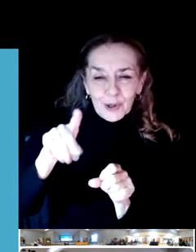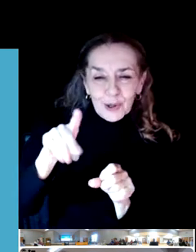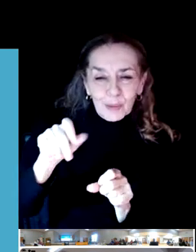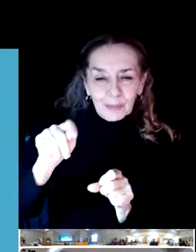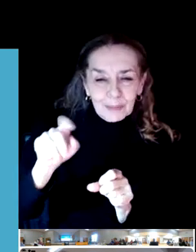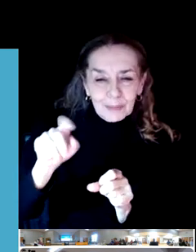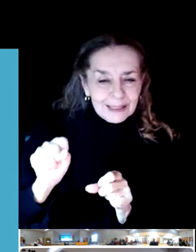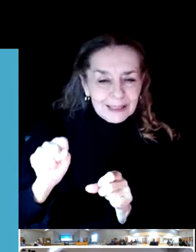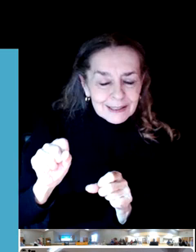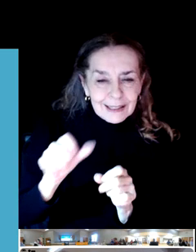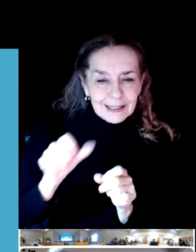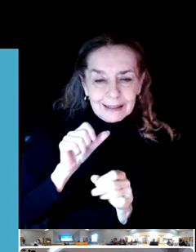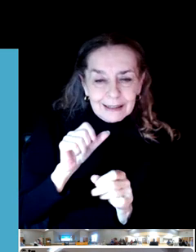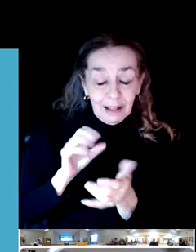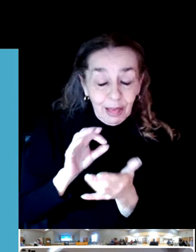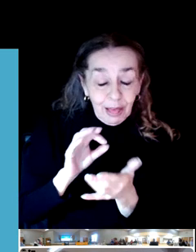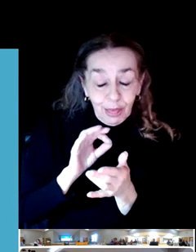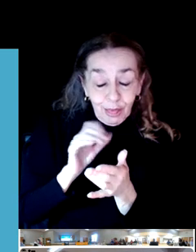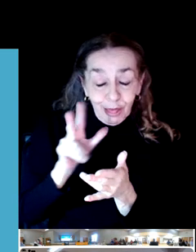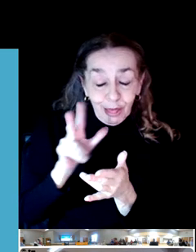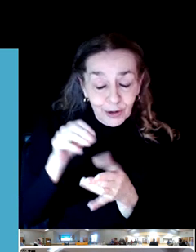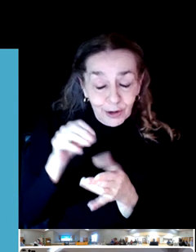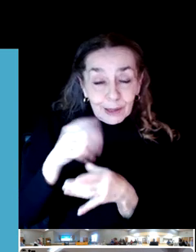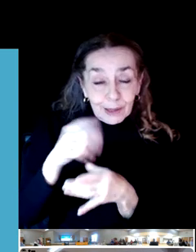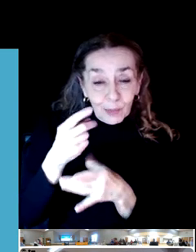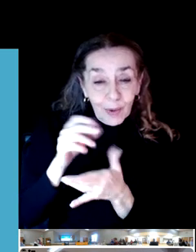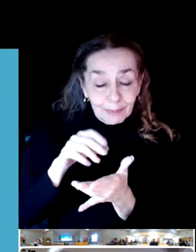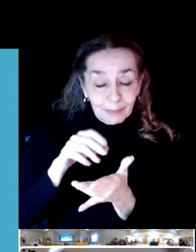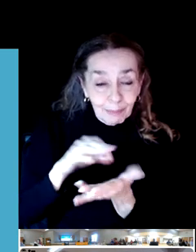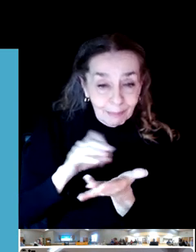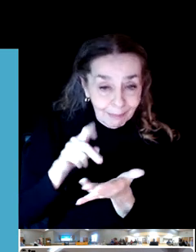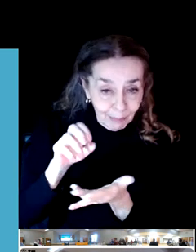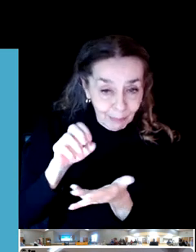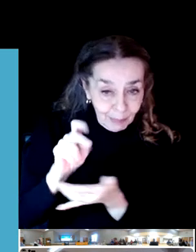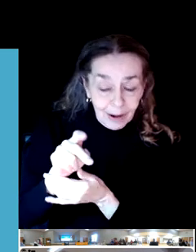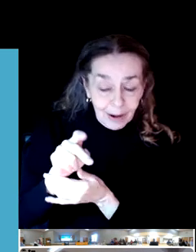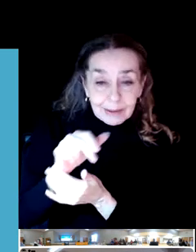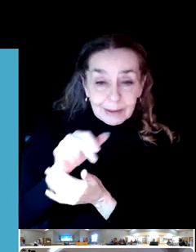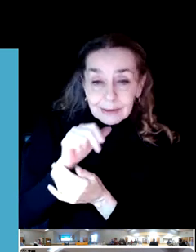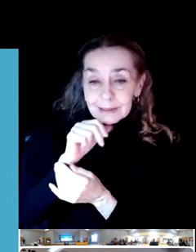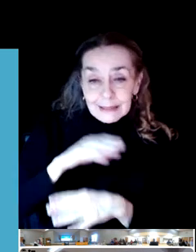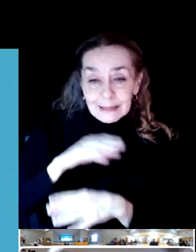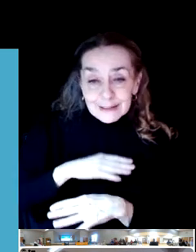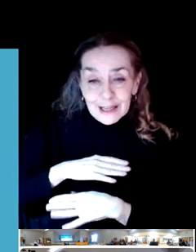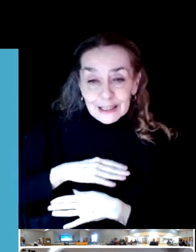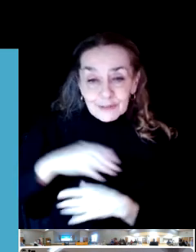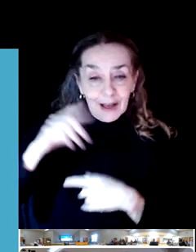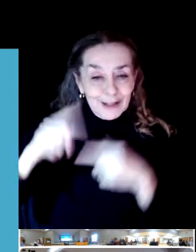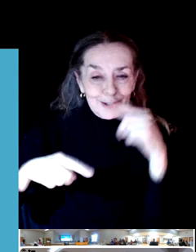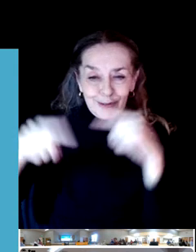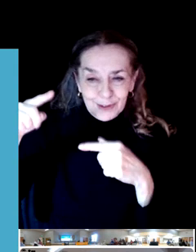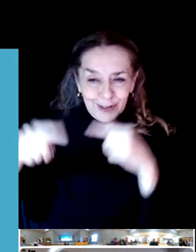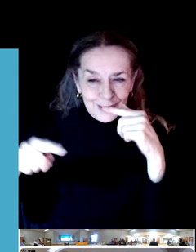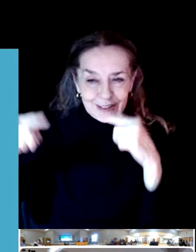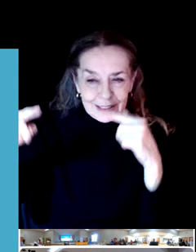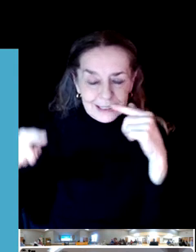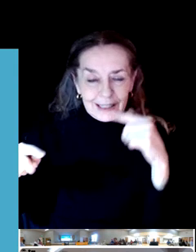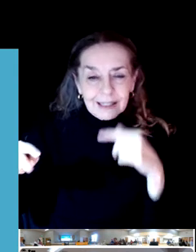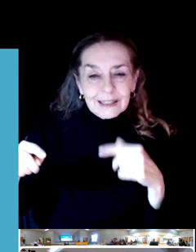So we look at that. When we do our analysis, by the way, we also break it down into communities by income and